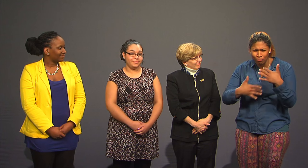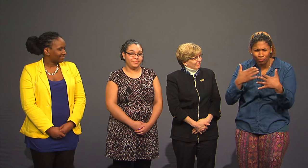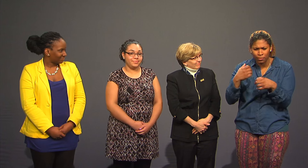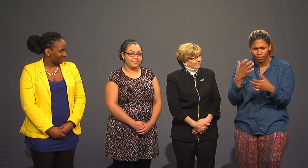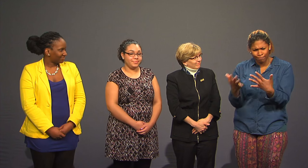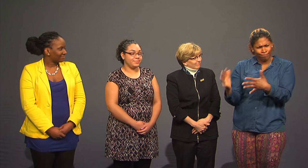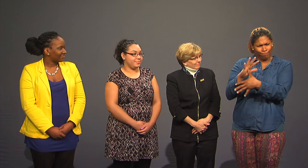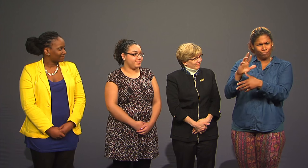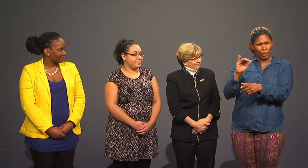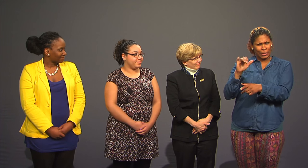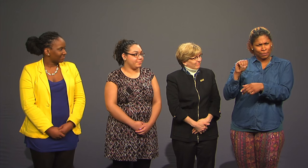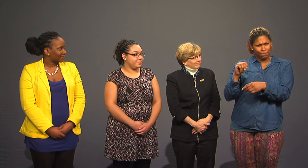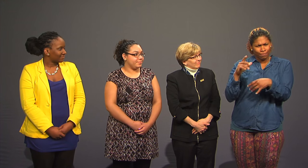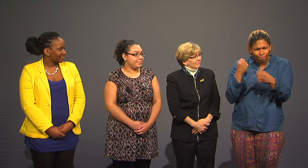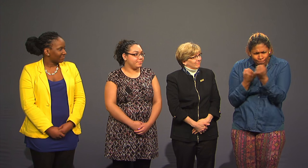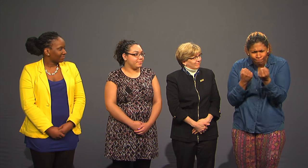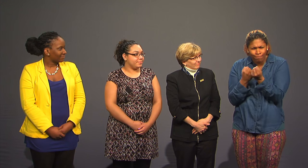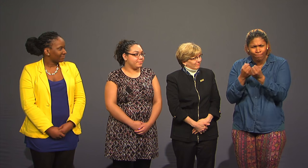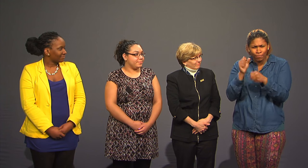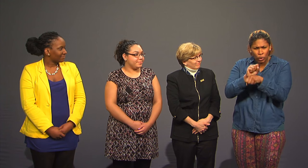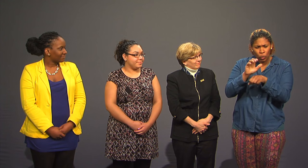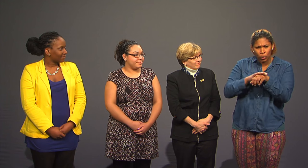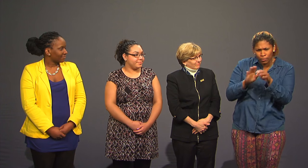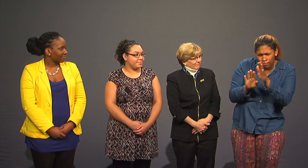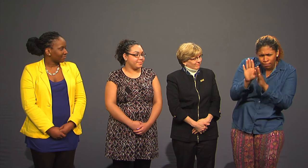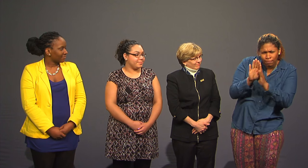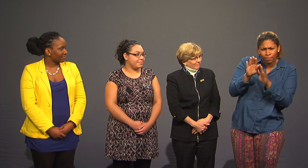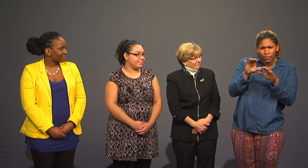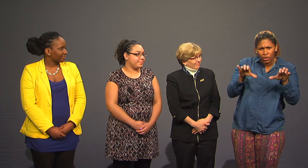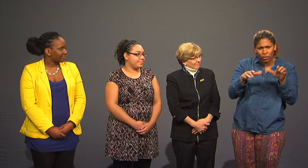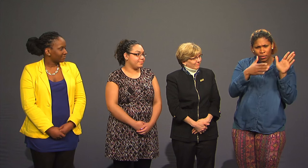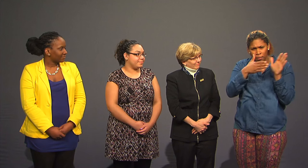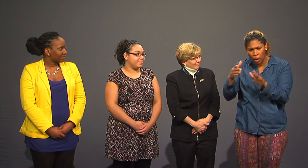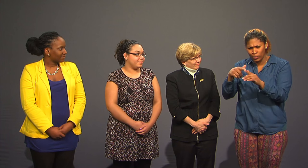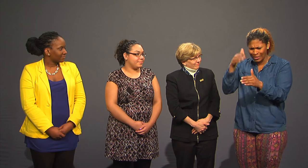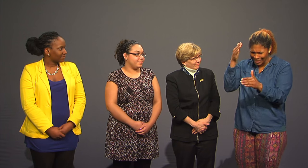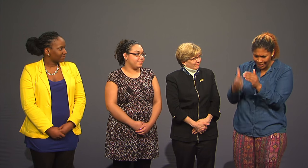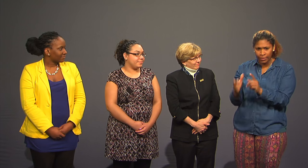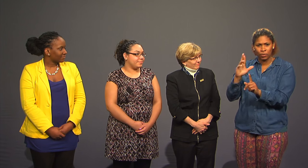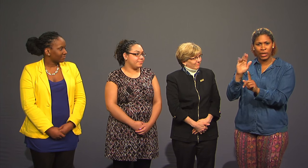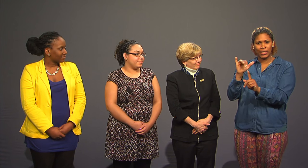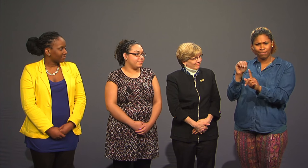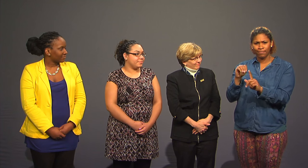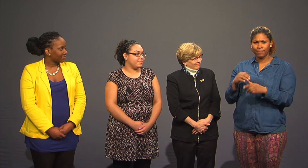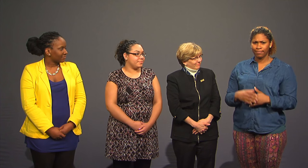our concerns a priority and also for supporting our work to develop an action plan to end racism.